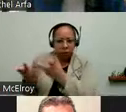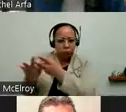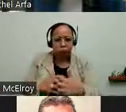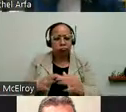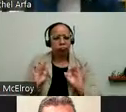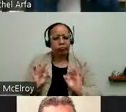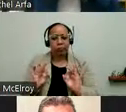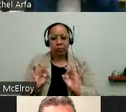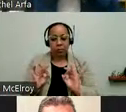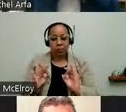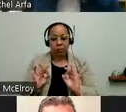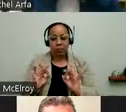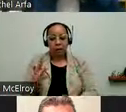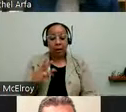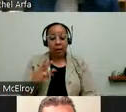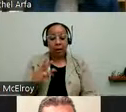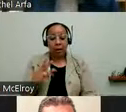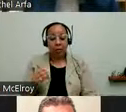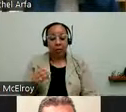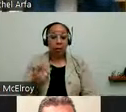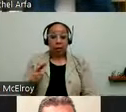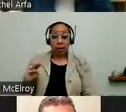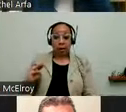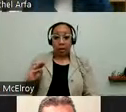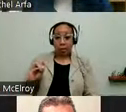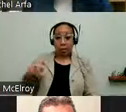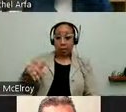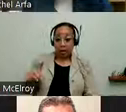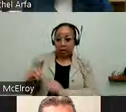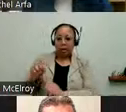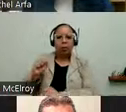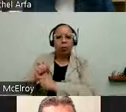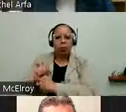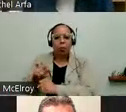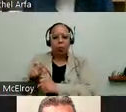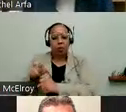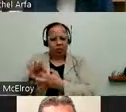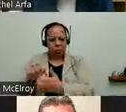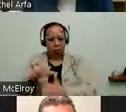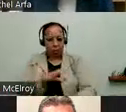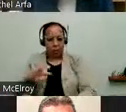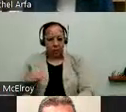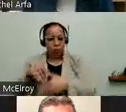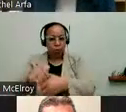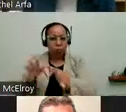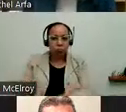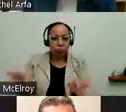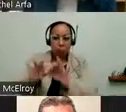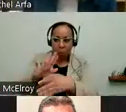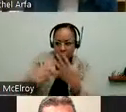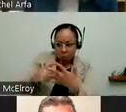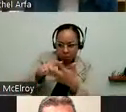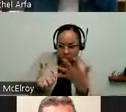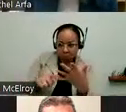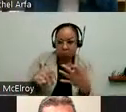Office for People with Disabilities works with the parade committee to